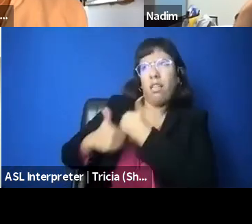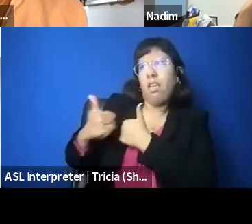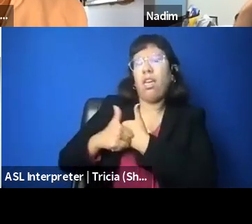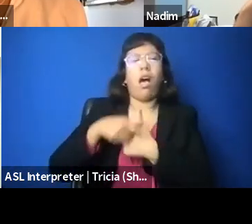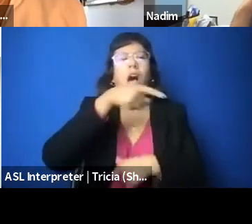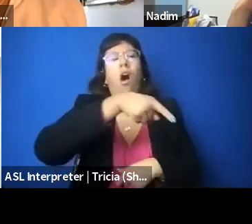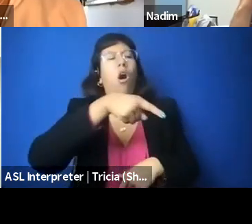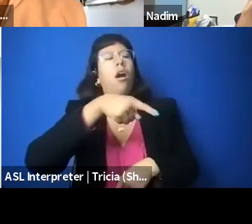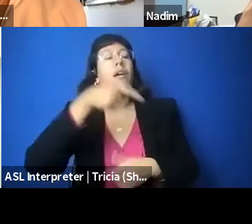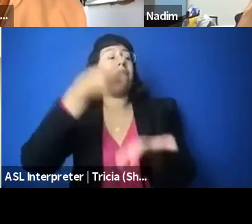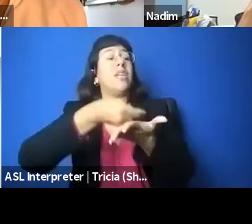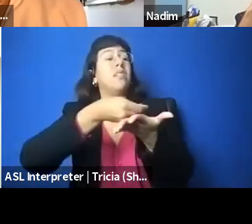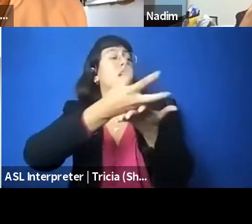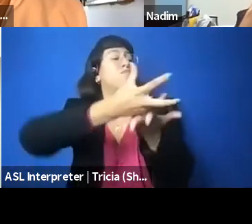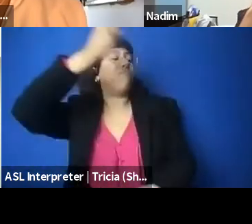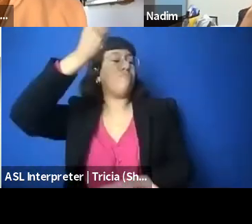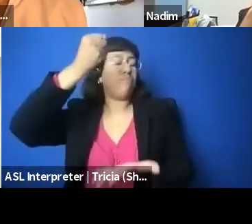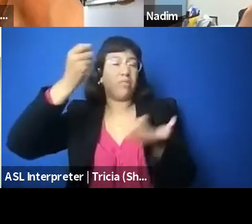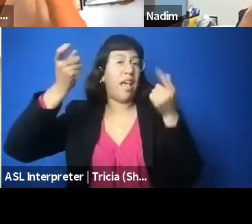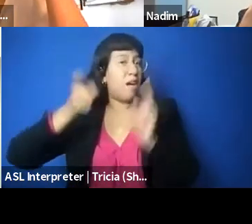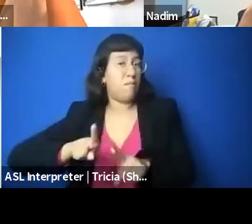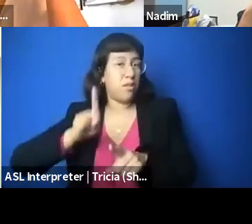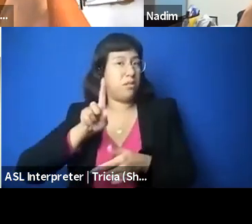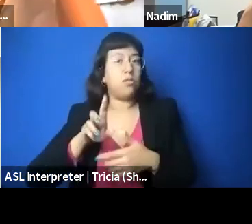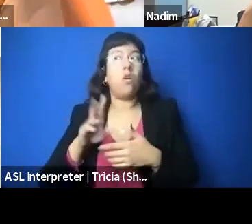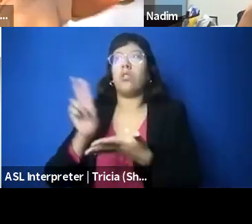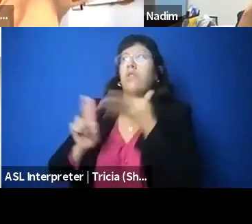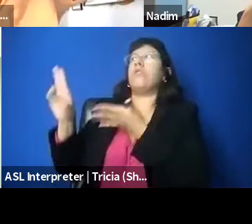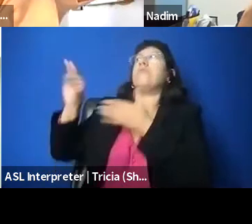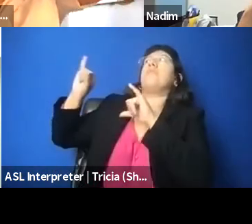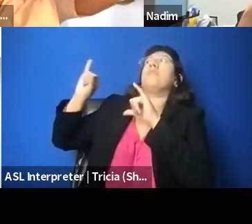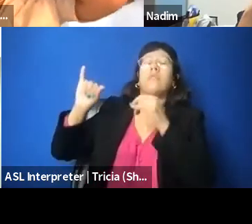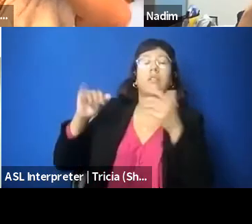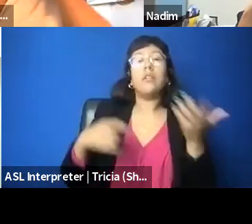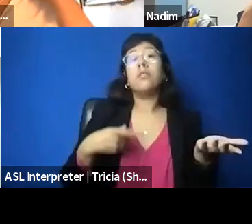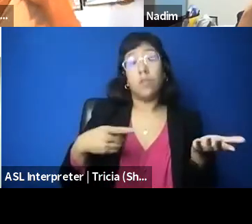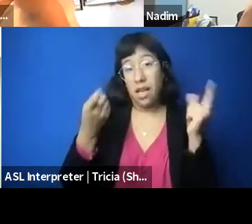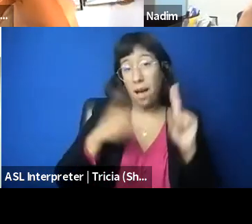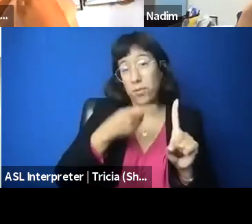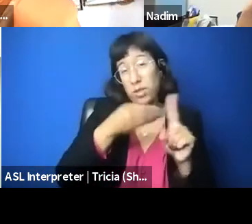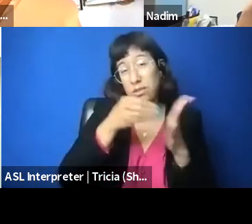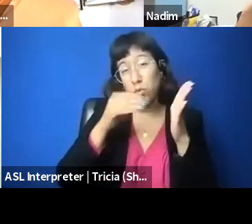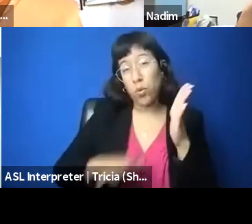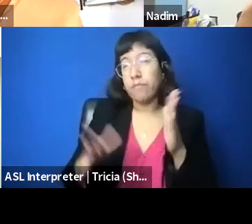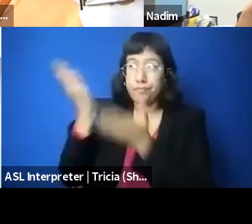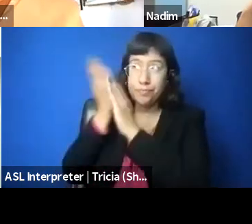that's really what happened here with Ahmad, and so we filed the first complaint on his behalf. We're waiting to see what happens with that.